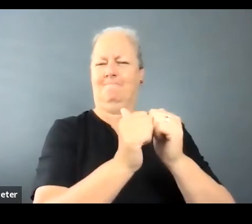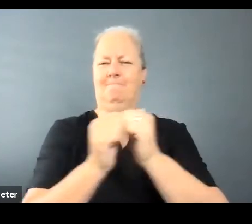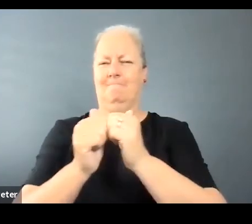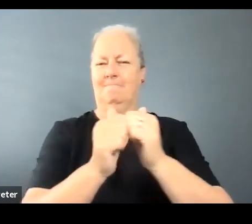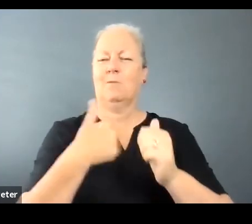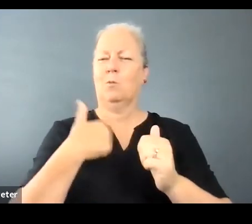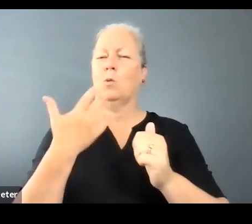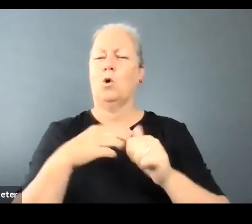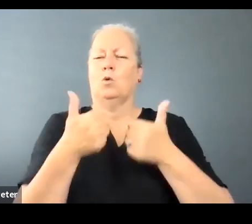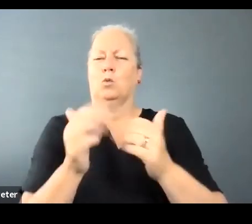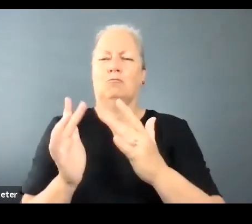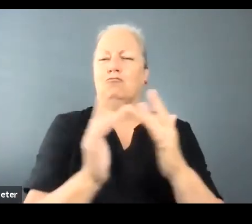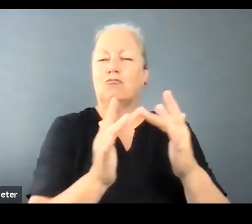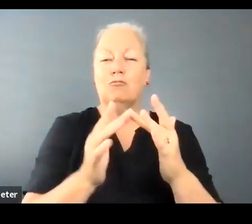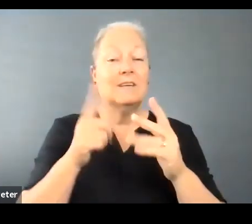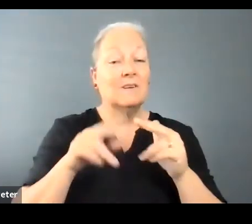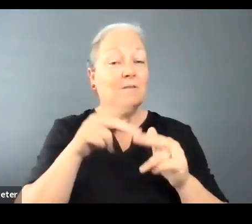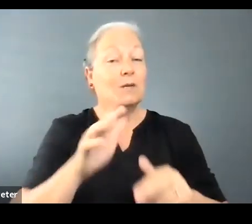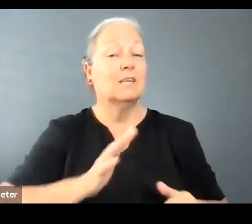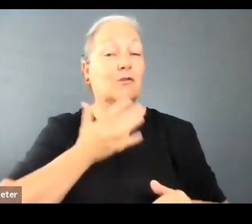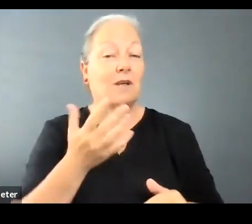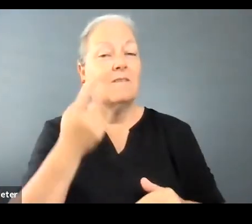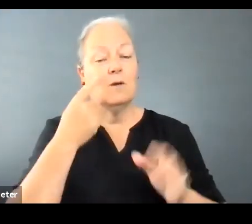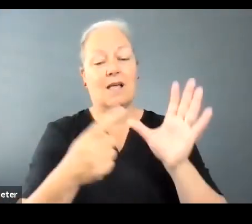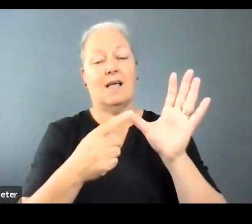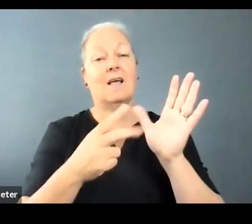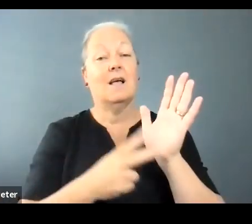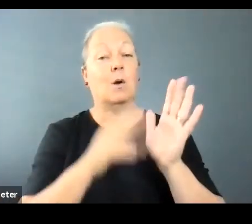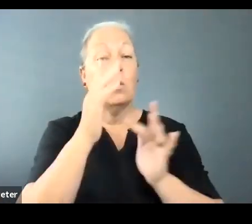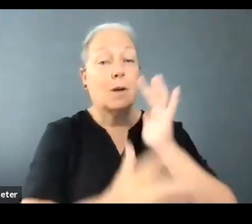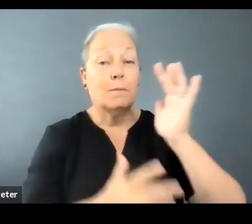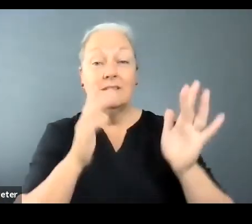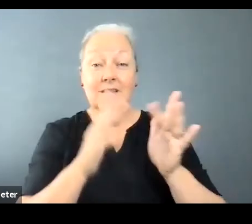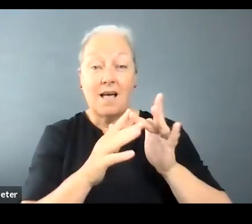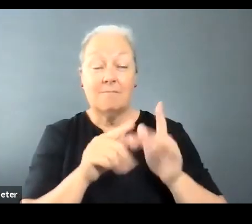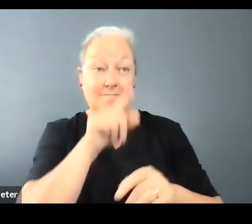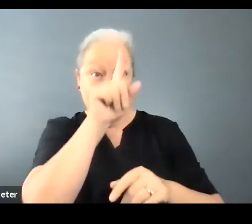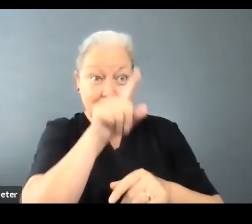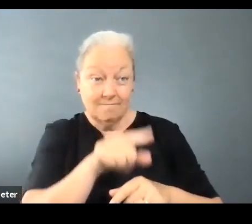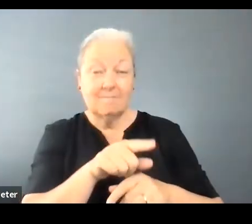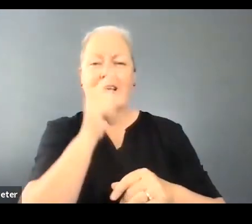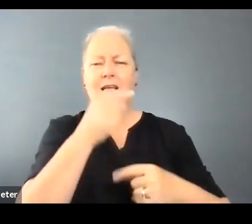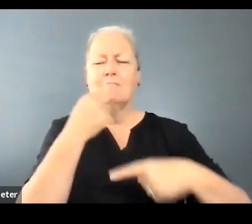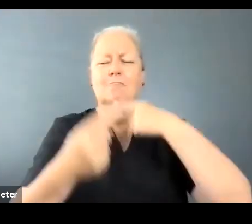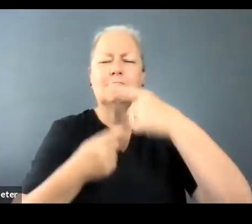So if you're interested, head to the AAV website to find out more info about how to apply.